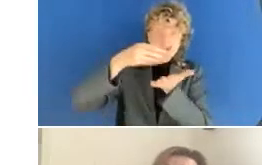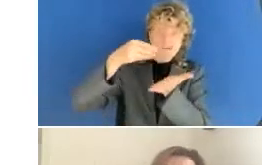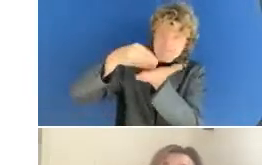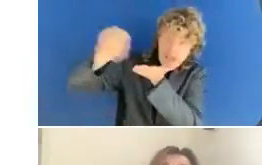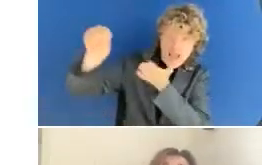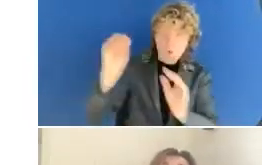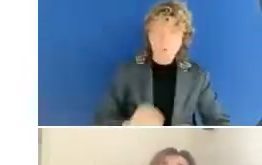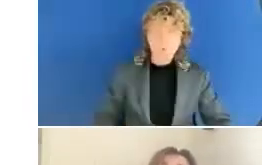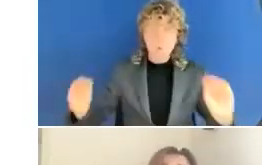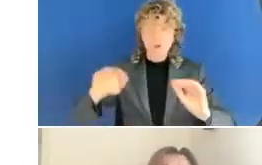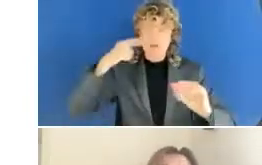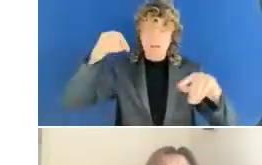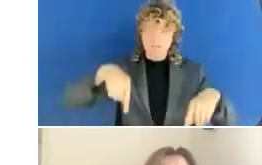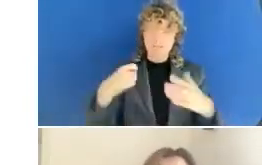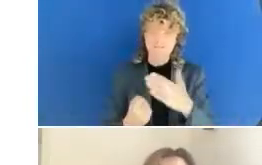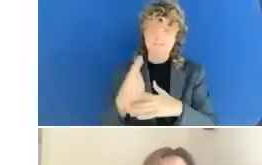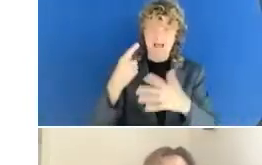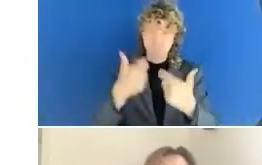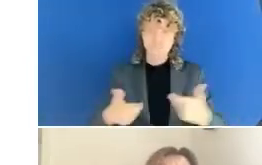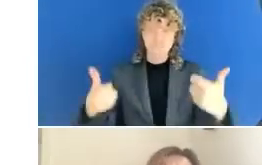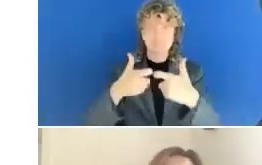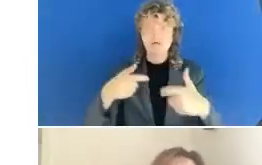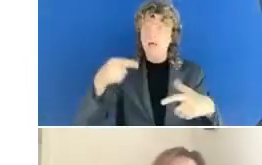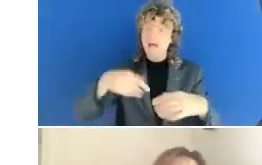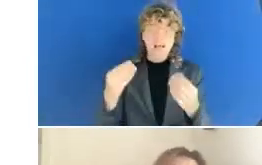for everyone. And this is made possible by our sponsors,